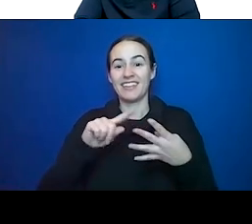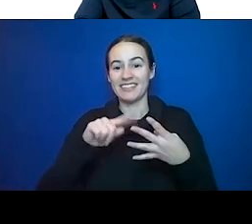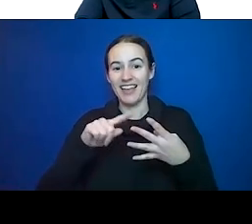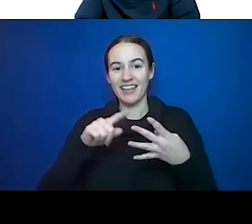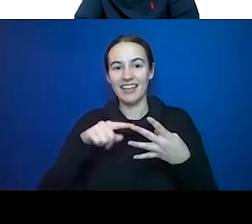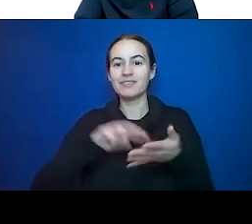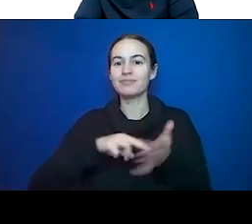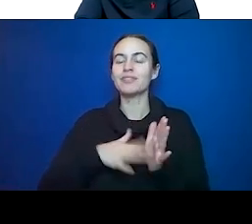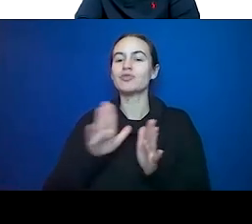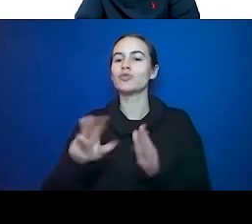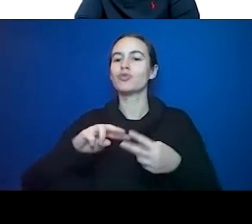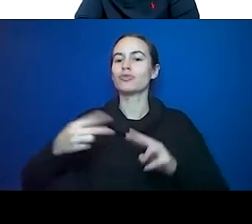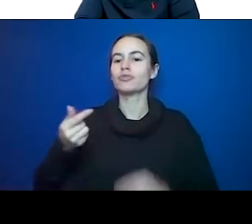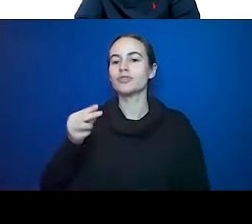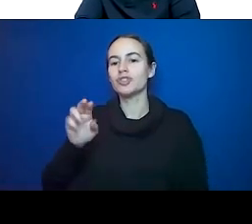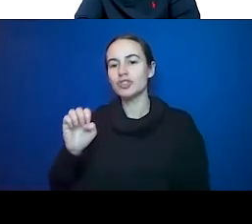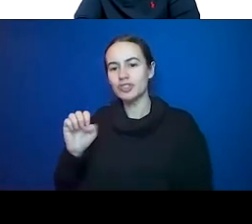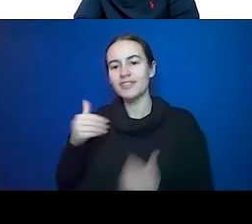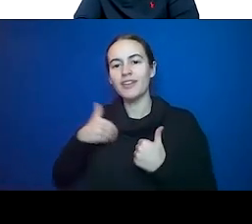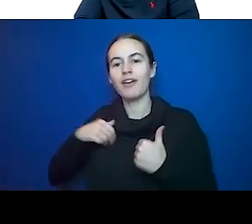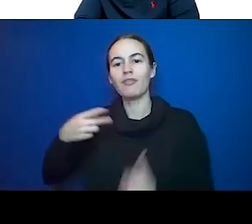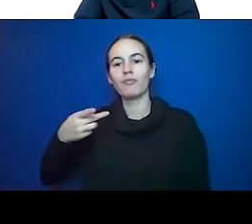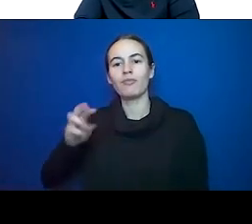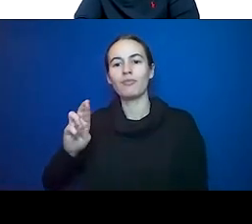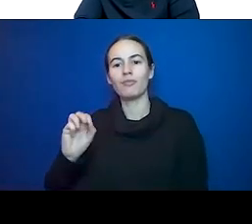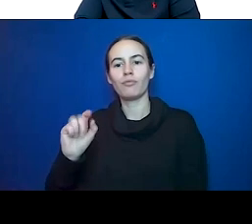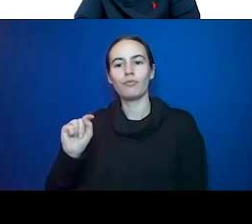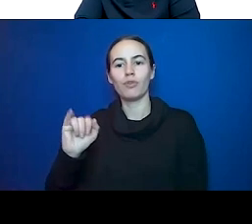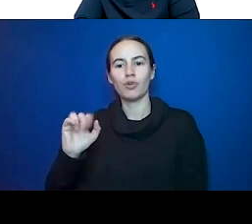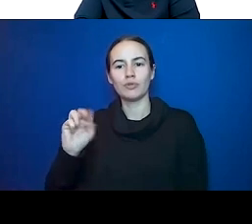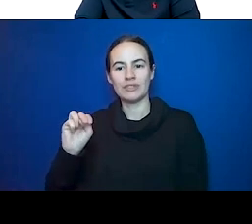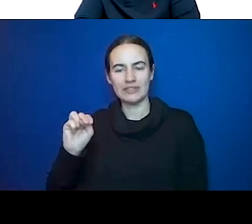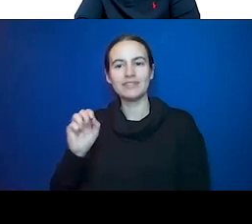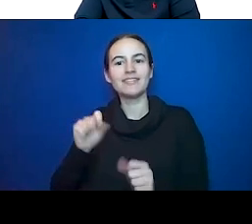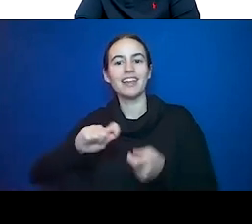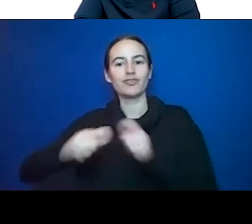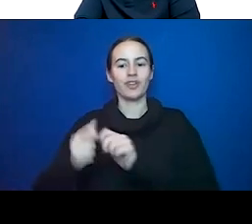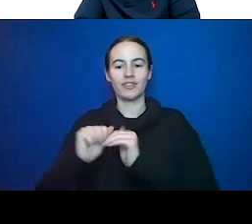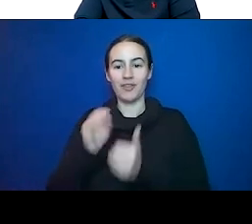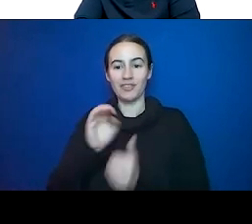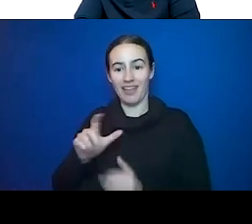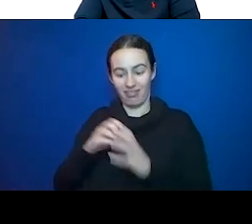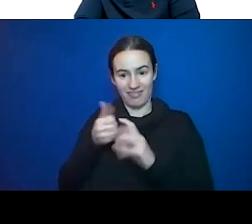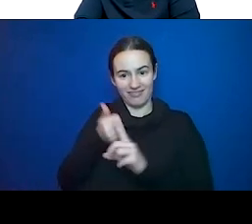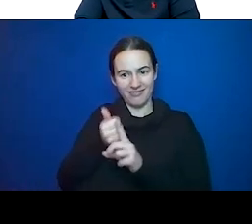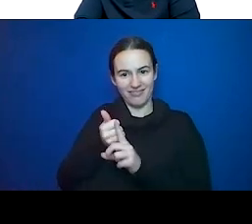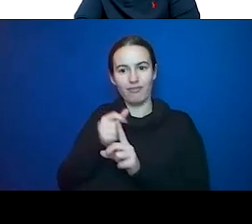to change how our cells react. And some of these proteins,